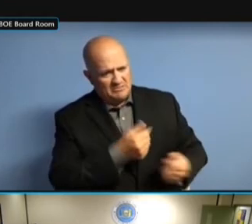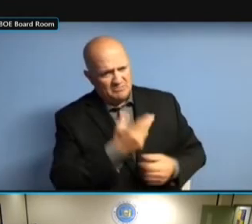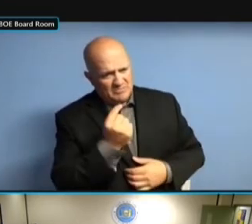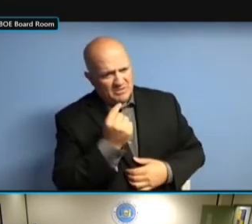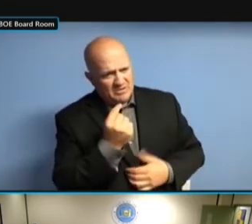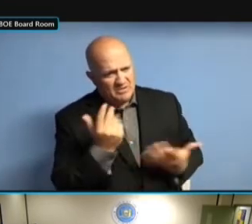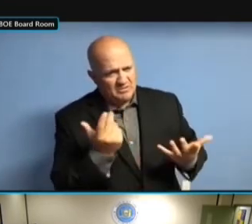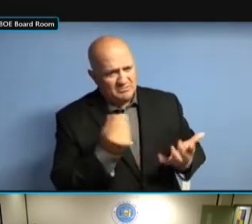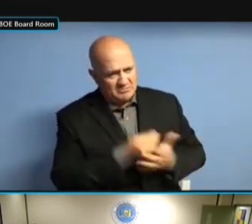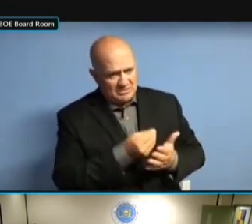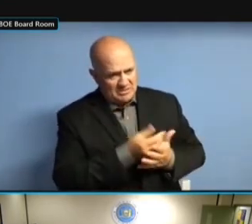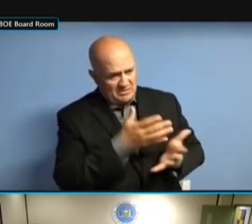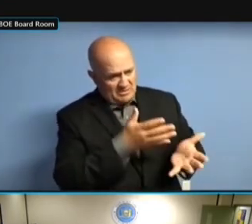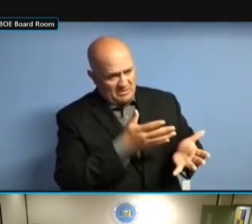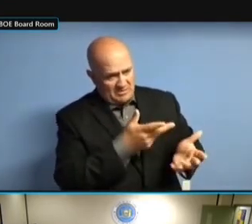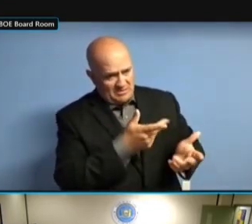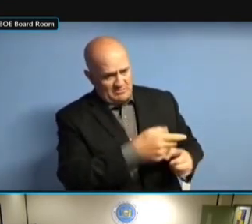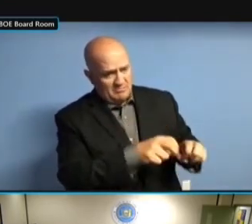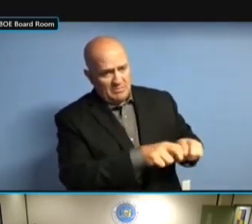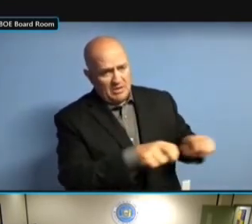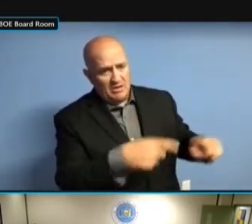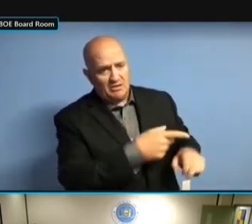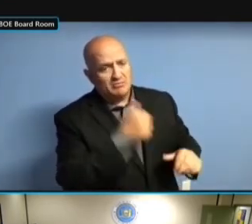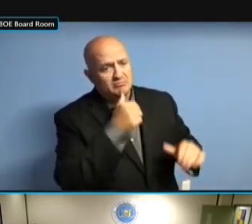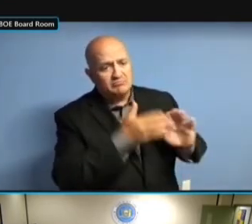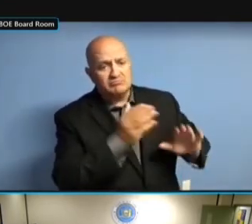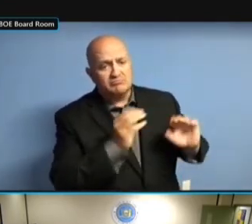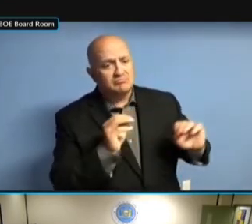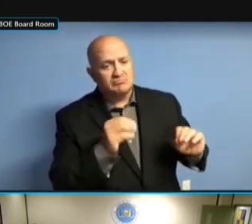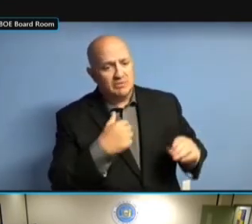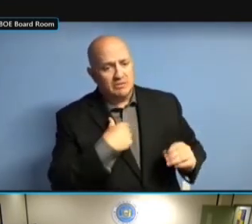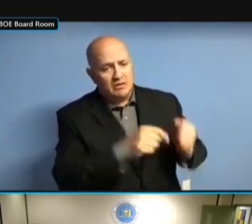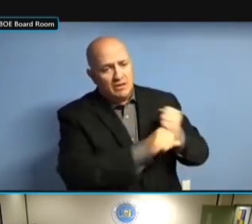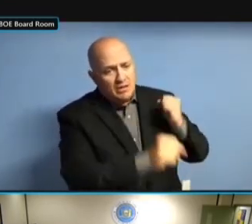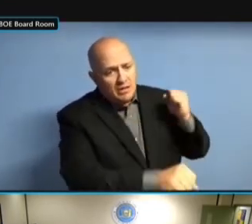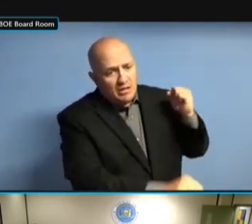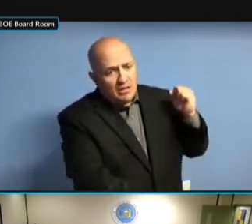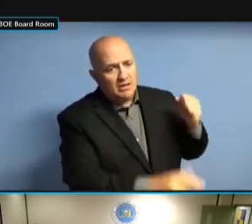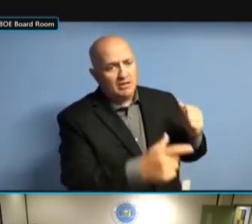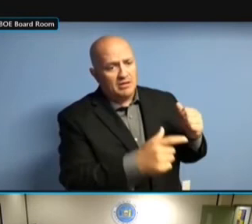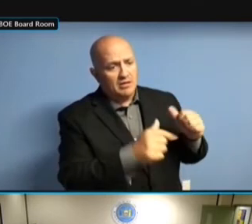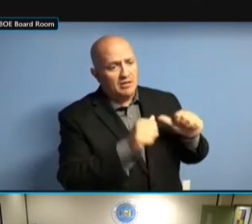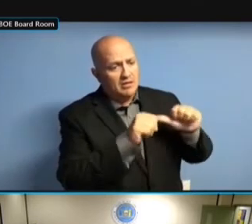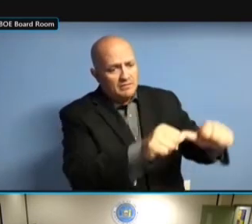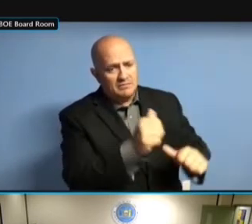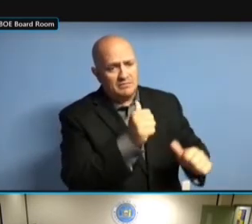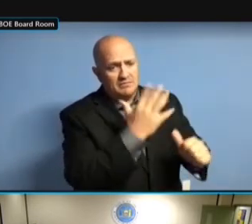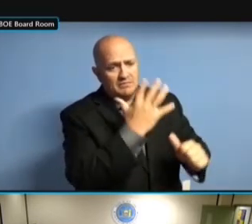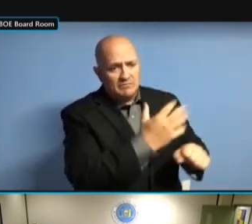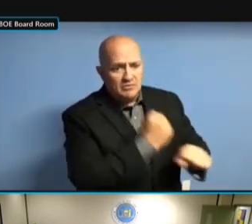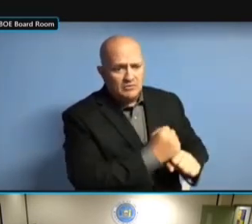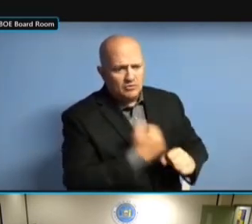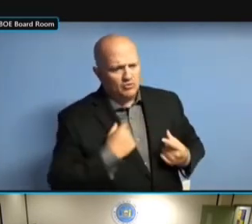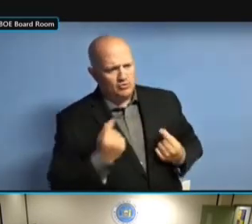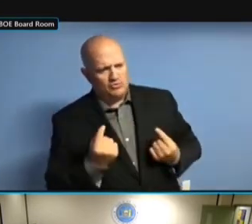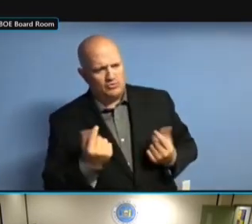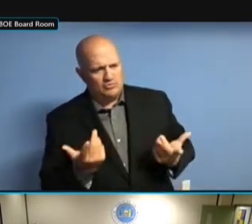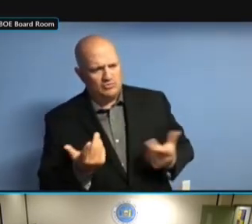AND FIVE YEARS OUT, SOME OF THEM LONGER THAN AND FIVE YEARS OUT, SOME OF THEM LONGER THAN THAT. LONGER THAN THAT. LONGER THAN THAT. >> LONGER THAN THAT. >> WELL, LONGER THAN THAT. >> WELL, THERE'S LONGER THAN THAT. >> WELL, THERE'S A LONGER THAN THAT. >> WELL, THERE'S A LOT LONGER THAN THAT. >> WELL, THERE'S A LOT OF WELL, THERE'S A LOT OF WELL, THERE'S A LOT OF COMMITTEES WELL, THERE'S A LOT OF COMMITTEES THAT WELL, THERE'S A LOT OF COMMITTEES THAT ARE WELL, THERE'S A LOT OF COMMITTEES THAT ARE MANY WELL, THERE'S A LOT OF COMMITTEES THAT ARE MANY YEARS COMMITTEES THAT ARE MANY YEARS COMMITTEES THAT ARE MANY YEARS OLD COMMITTEES THAT ARE MANY YEARS OLD THAT COMMITTEES THAT ARE MANY YEARS OLD THAT HAVE COMMITTEES THAT ARE MANY YEARS OLD THAT HAVE FUNDS COMMITTEES THAT ARE MANY YEARS OLD THAT HAVE FUNDS IN COMMITTEES THAT ARE MANY YEARS OLD THAT HAVE FUNDS IN THEM COMMITTEES THAT ARE MANY YEARS OLD THAT HAVE FUNDS IN THEM THAT OLD THAT HAVE FUNDS IN THEM THAT OLD THAT HAVE FUNDS IN THEM THAT ARE